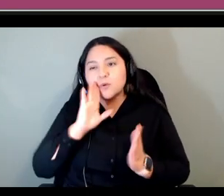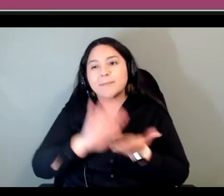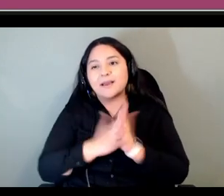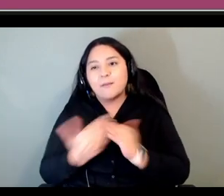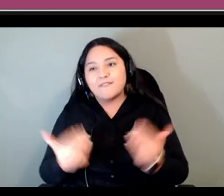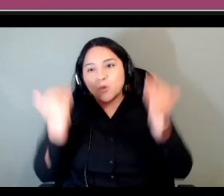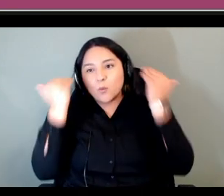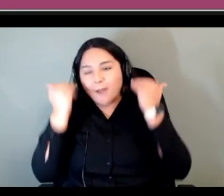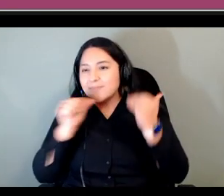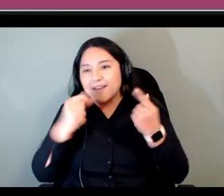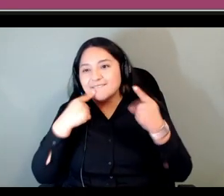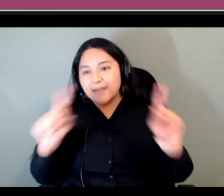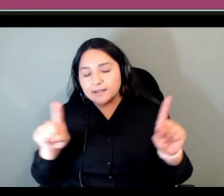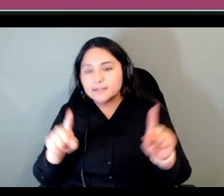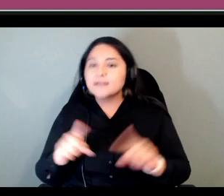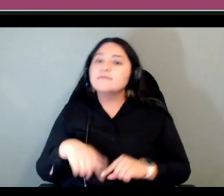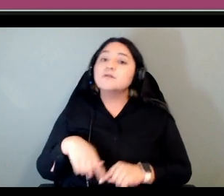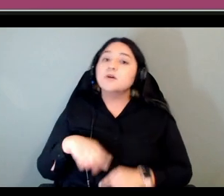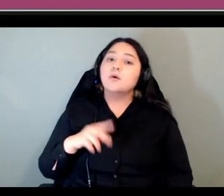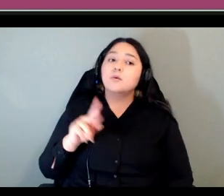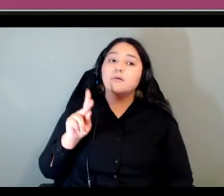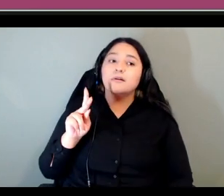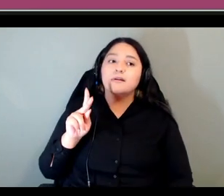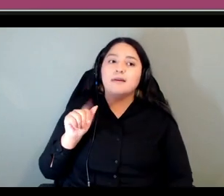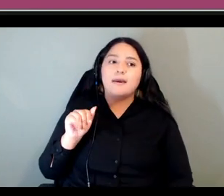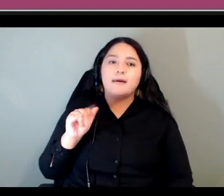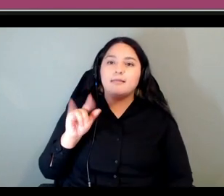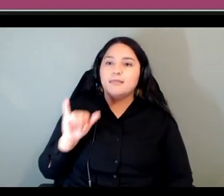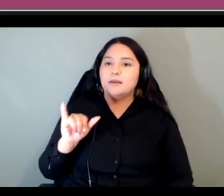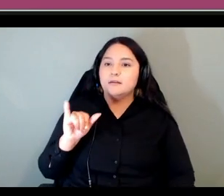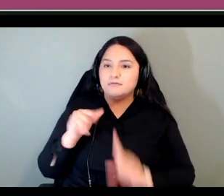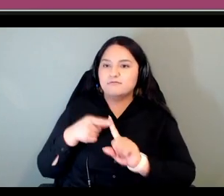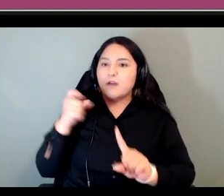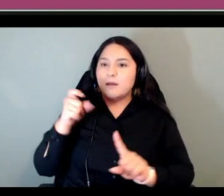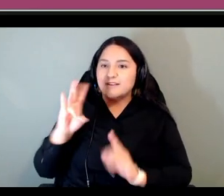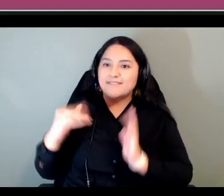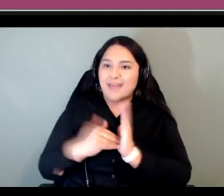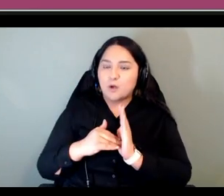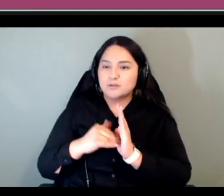actually kaylee from 7000 languages who said well you know you can do more than one course